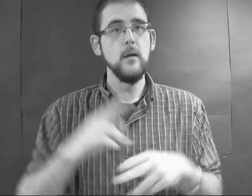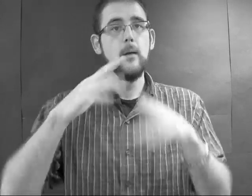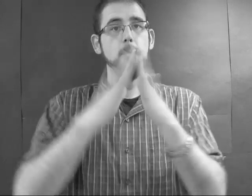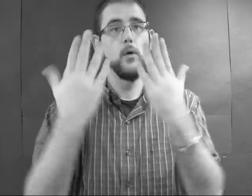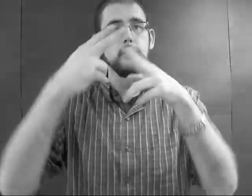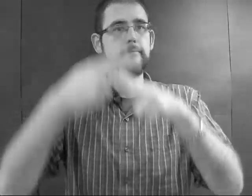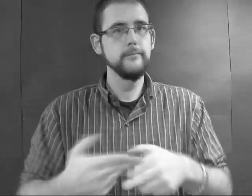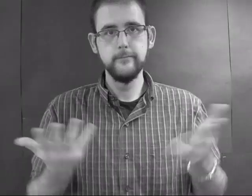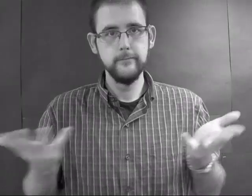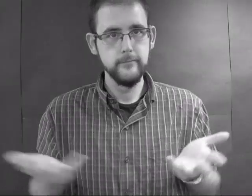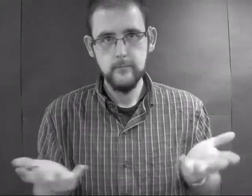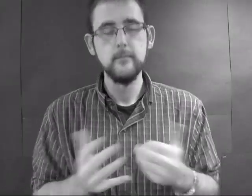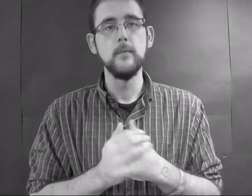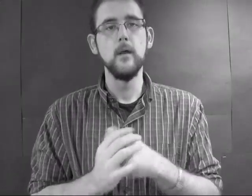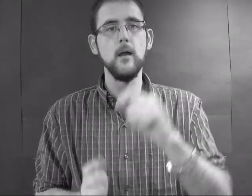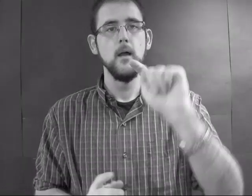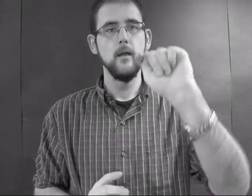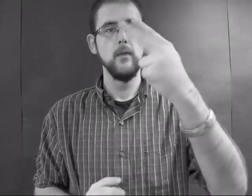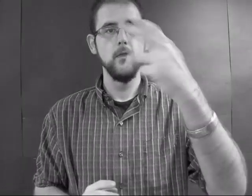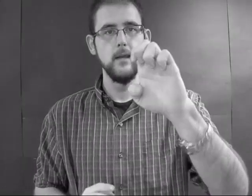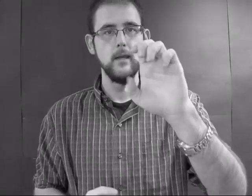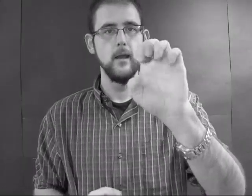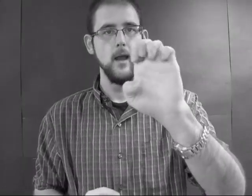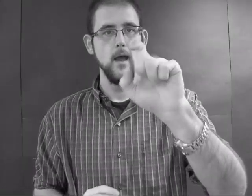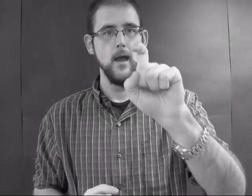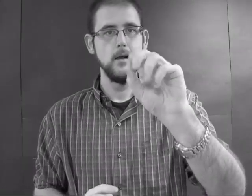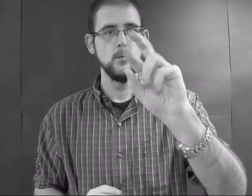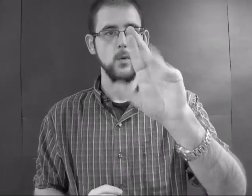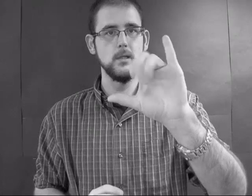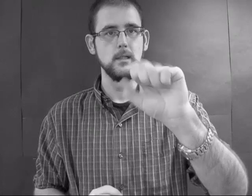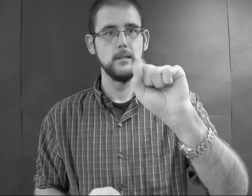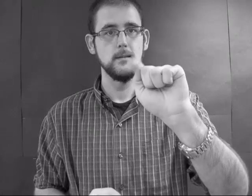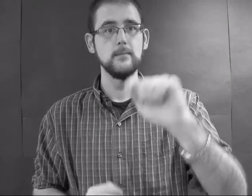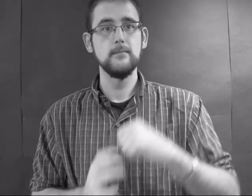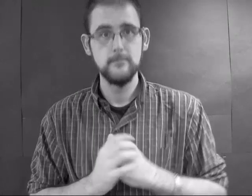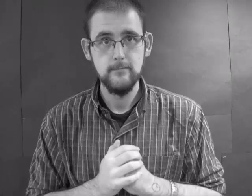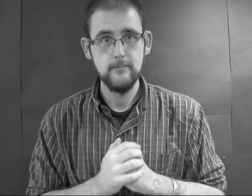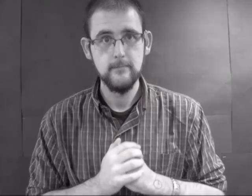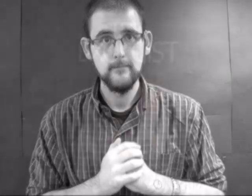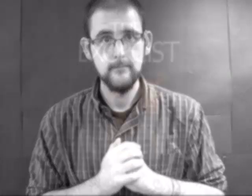Itt's The Exorcist!